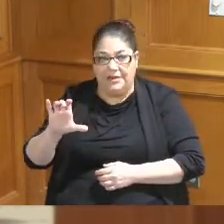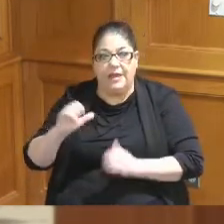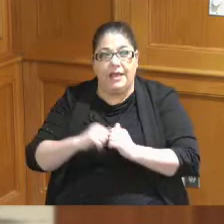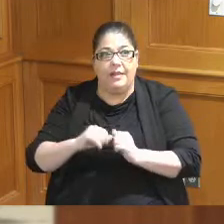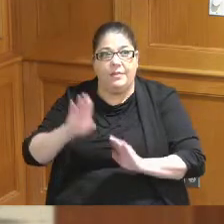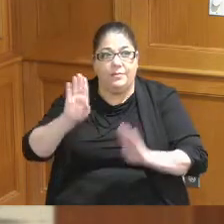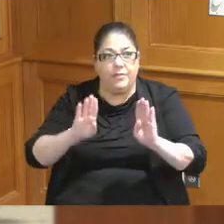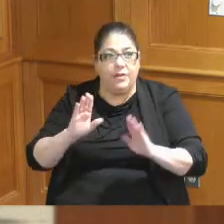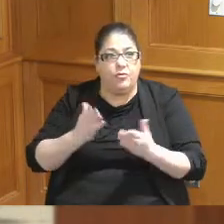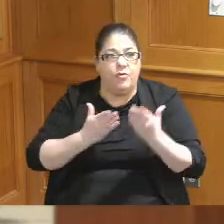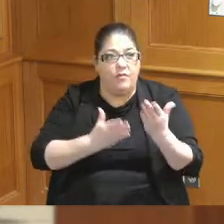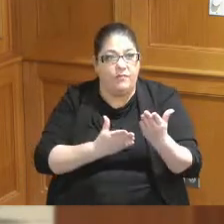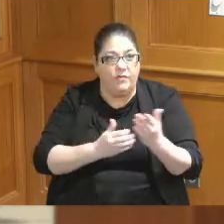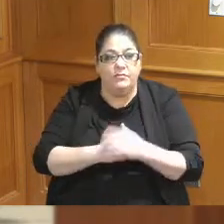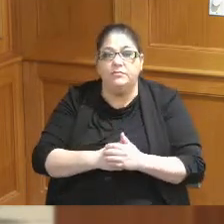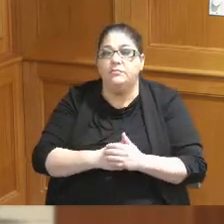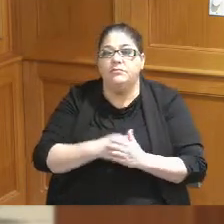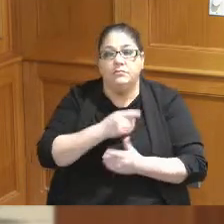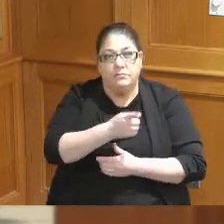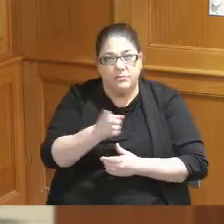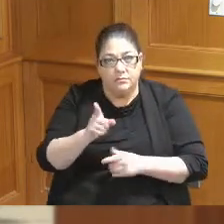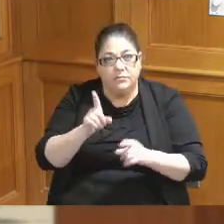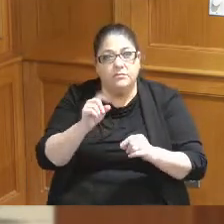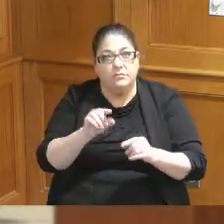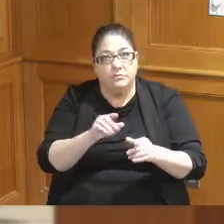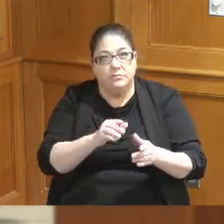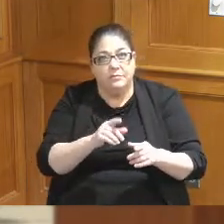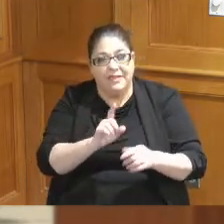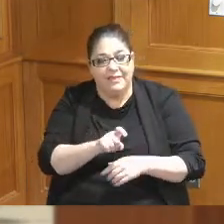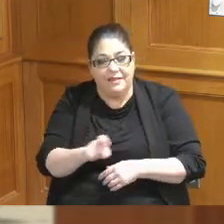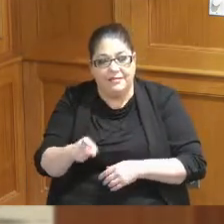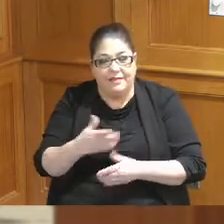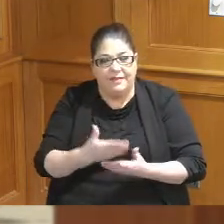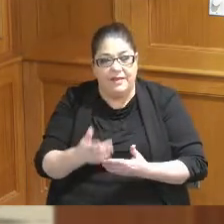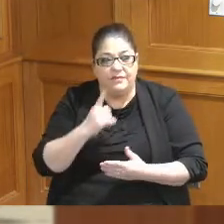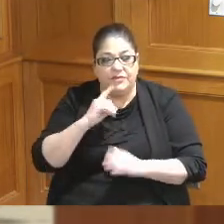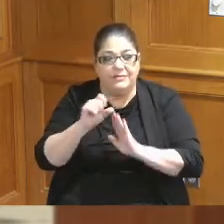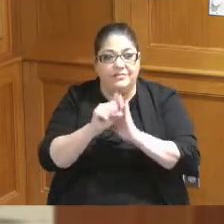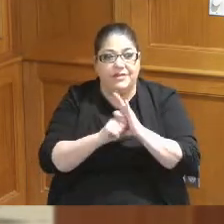we are also doing the things that we need in the development of the state legislation that we need